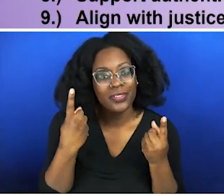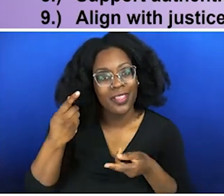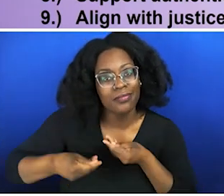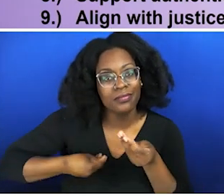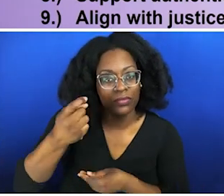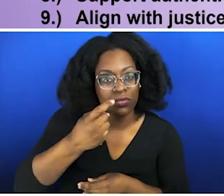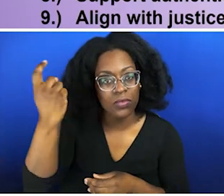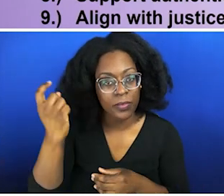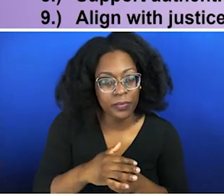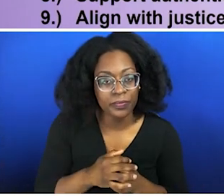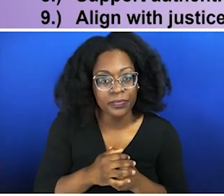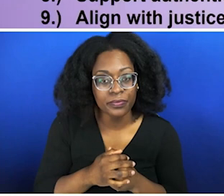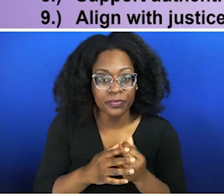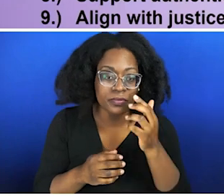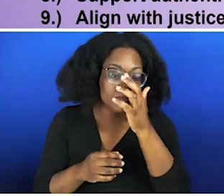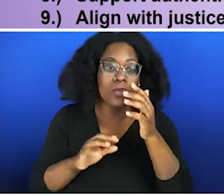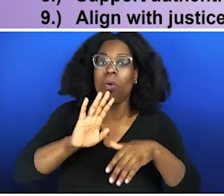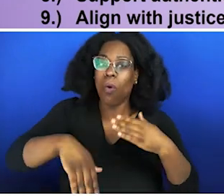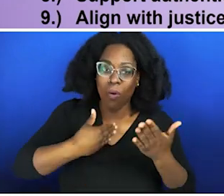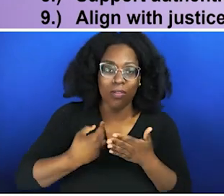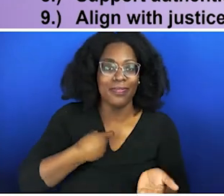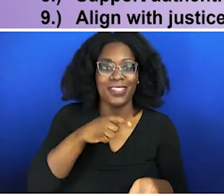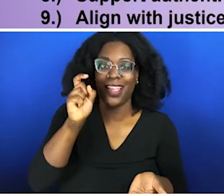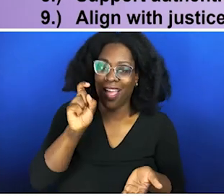one company doing really well, and they're the unicorn example of how to do it. It's